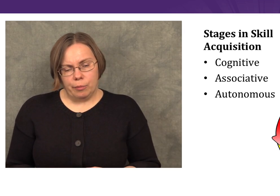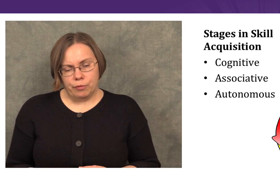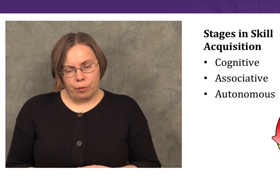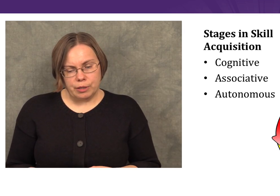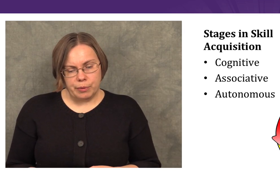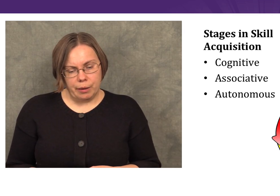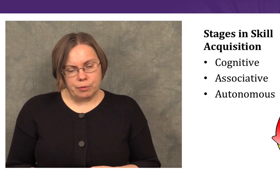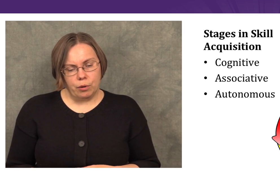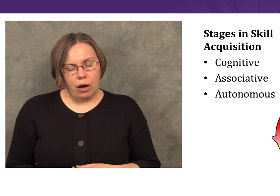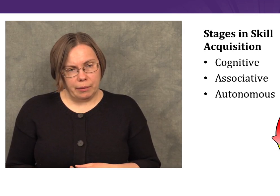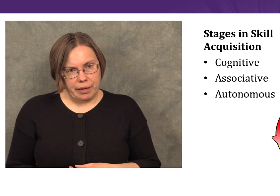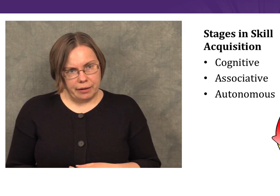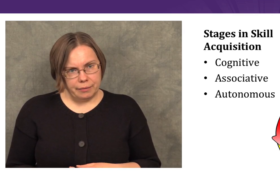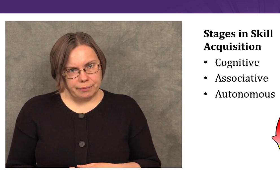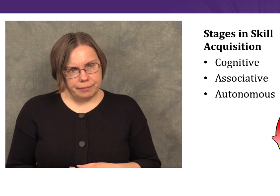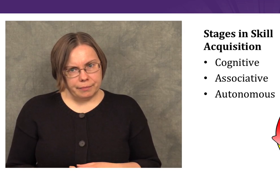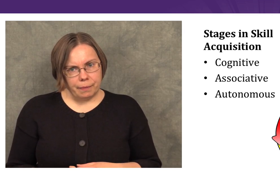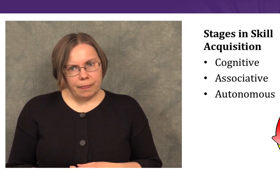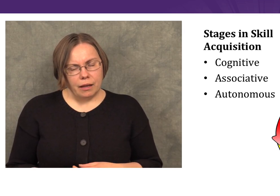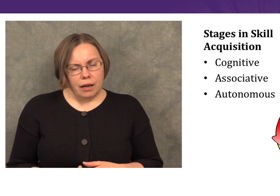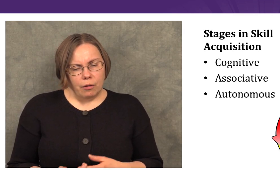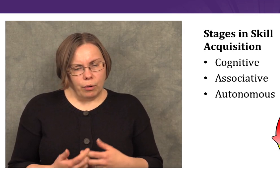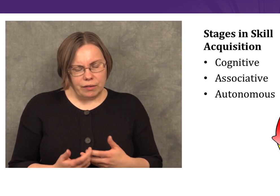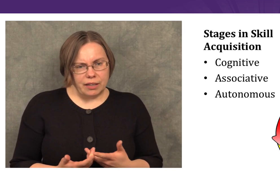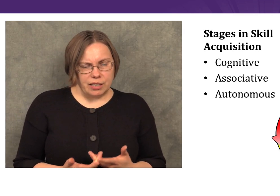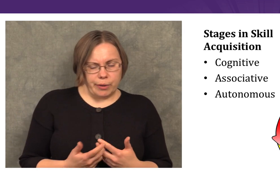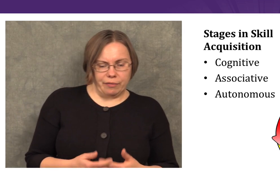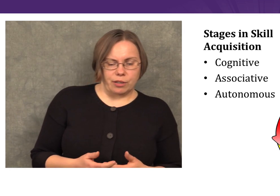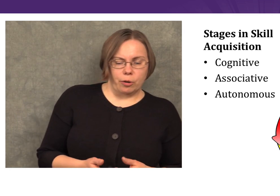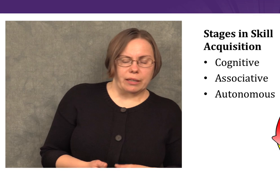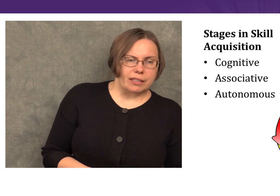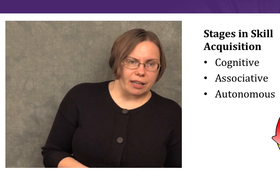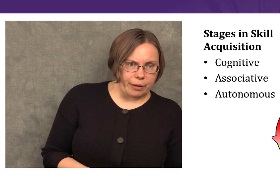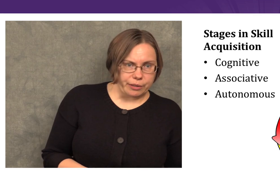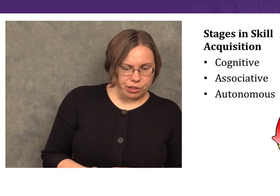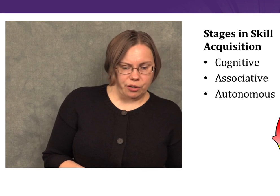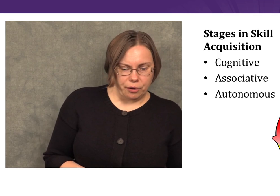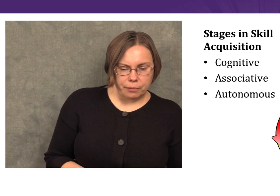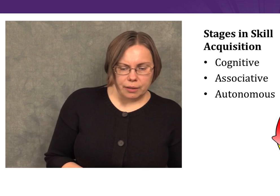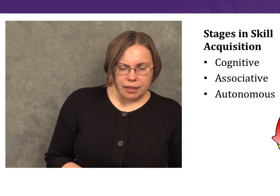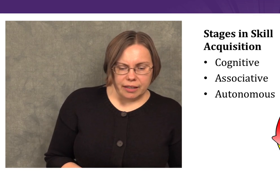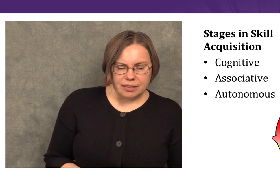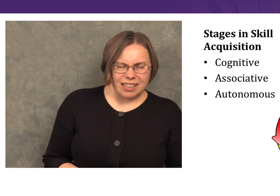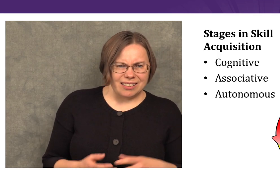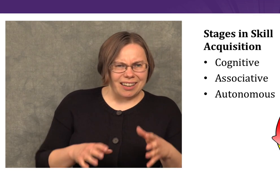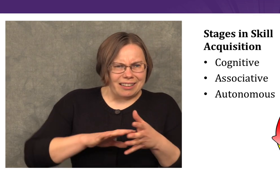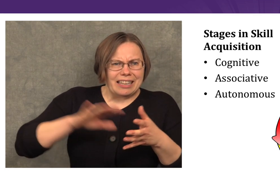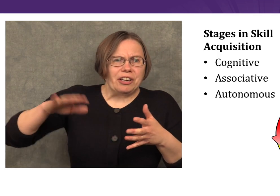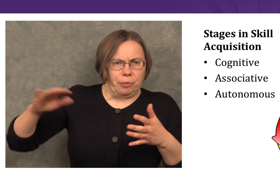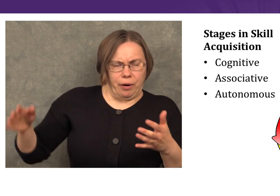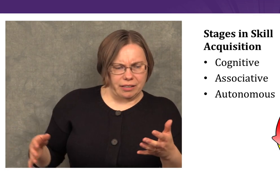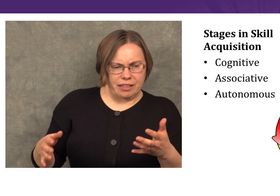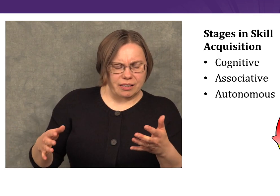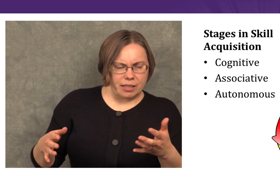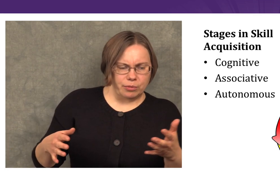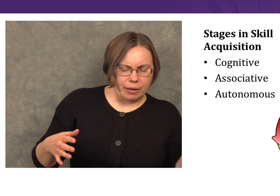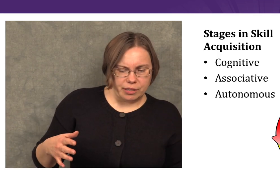and our performance becomes more automated. One of the things we have to know about skill acquisition, though, is that it is not a linear process.